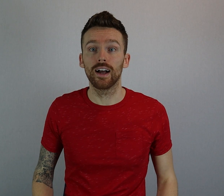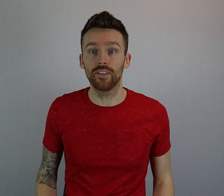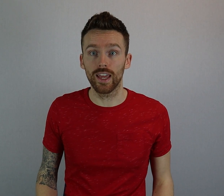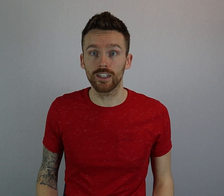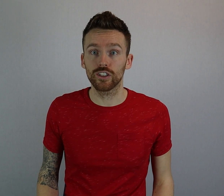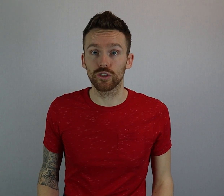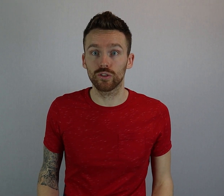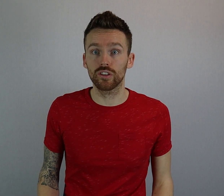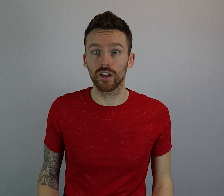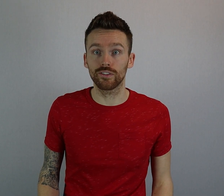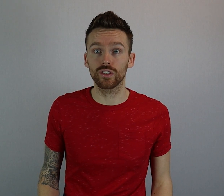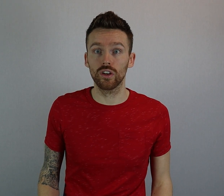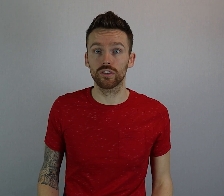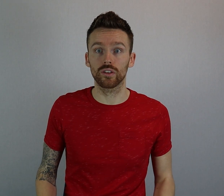And then use the sign for songs.